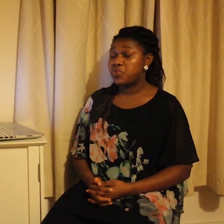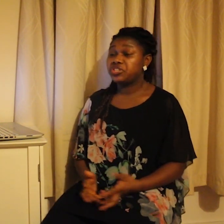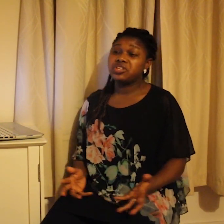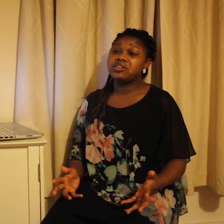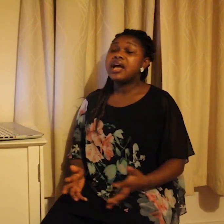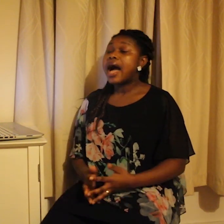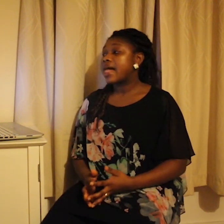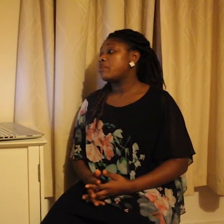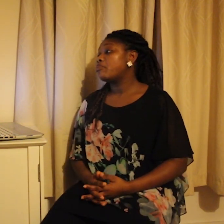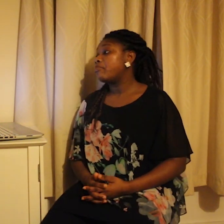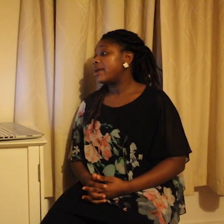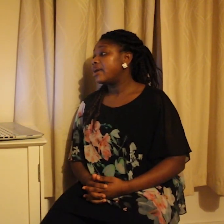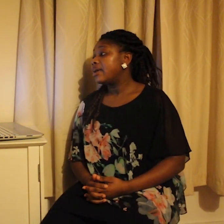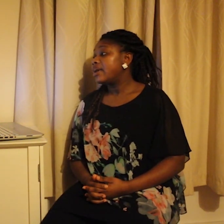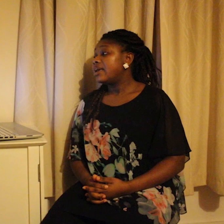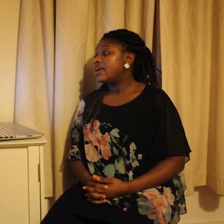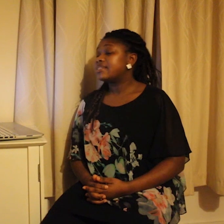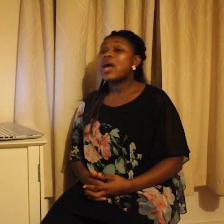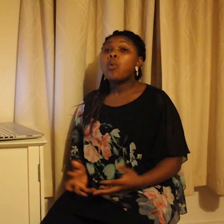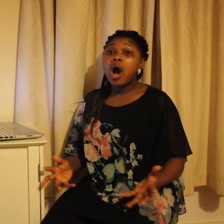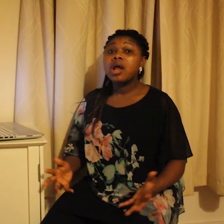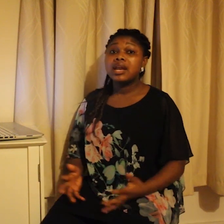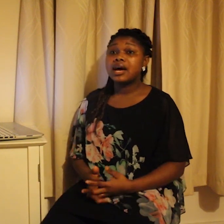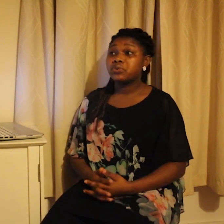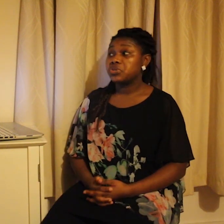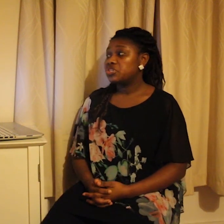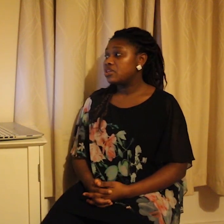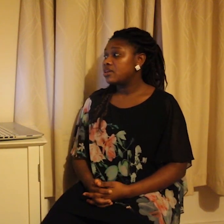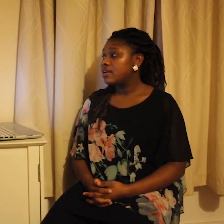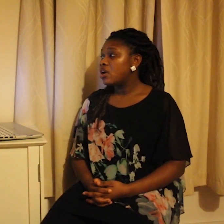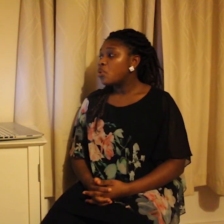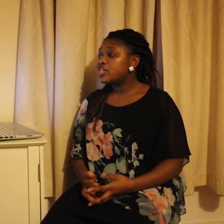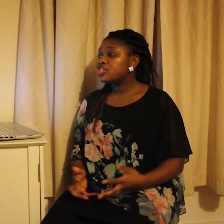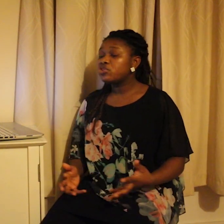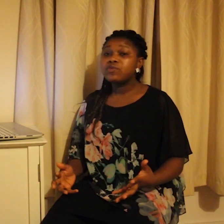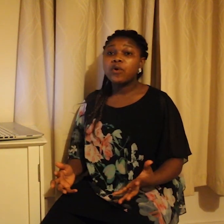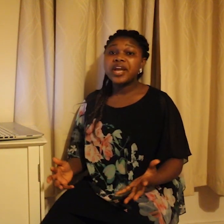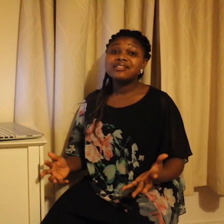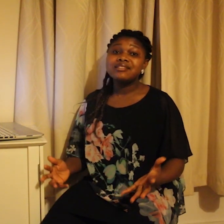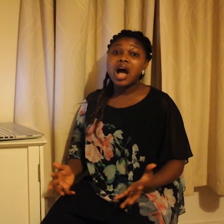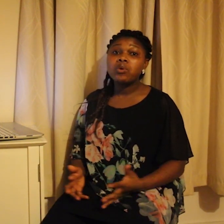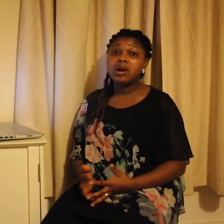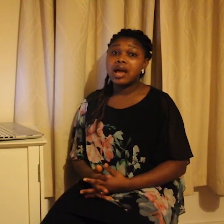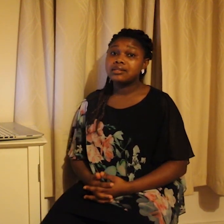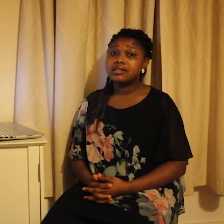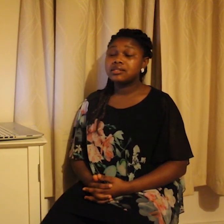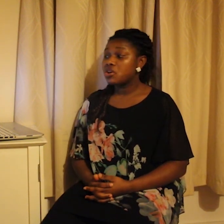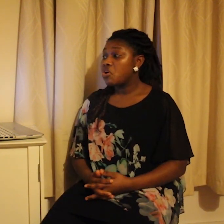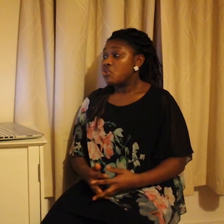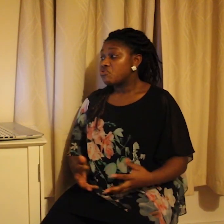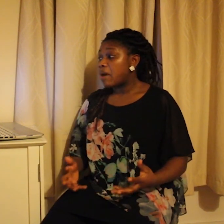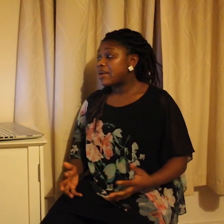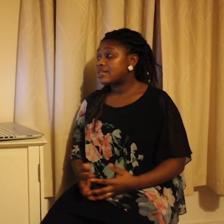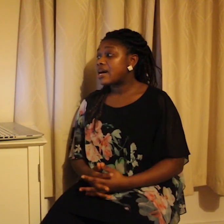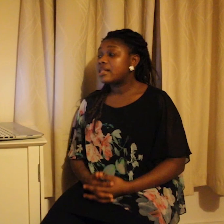language in Adamorobe is a Kwa language which is known for its noun classes, grammatical